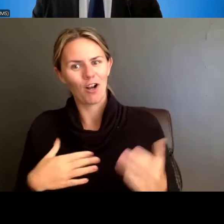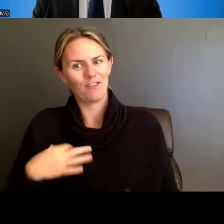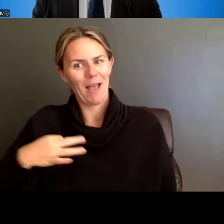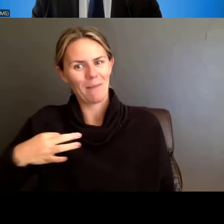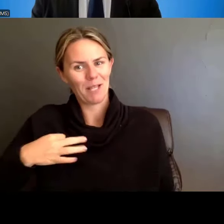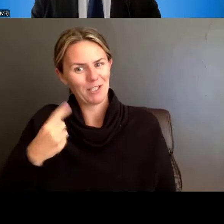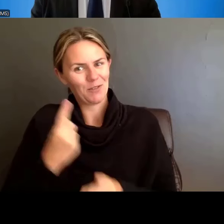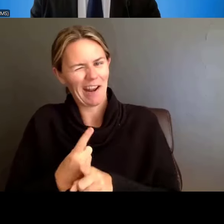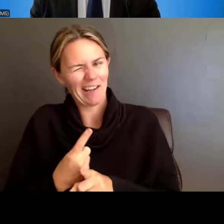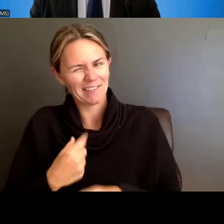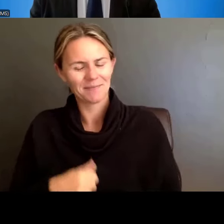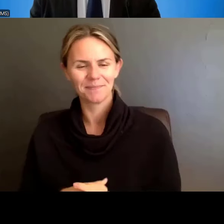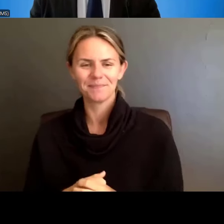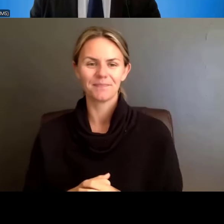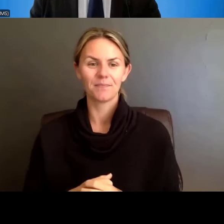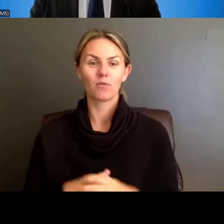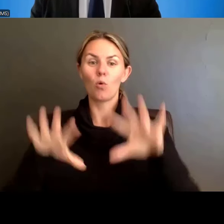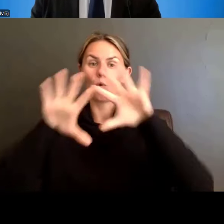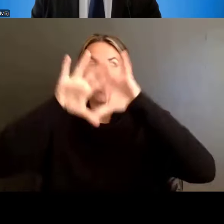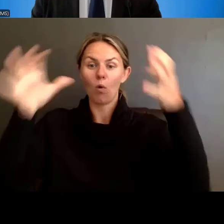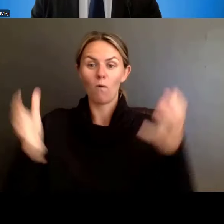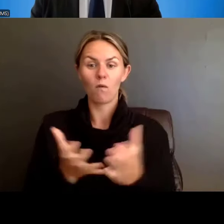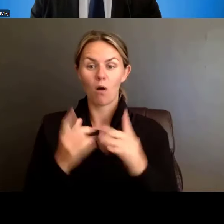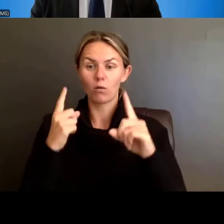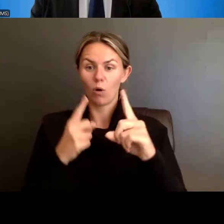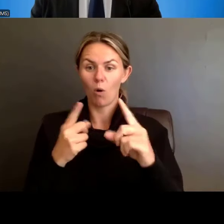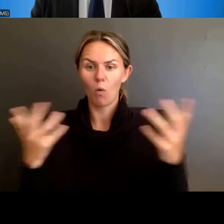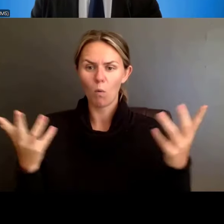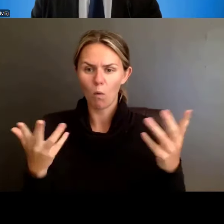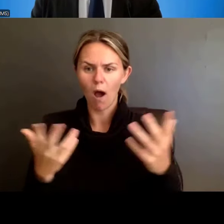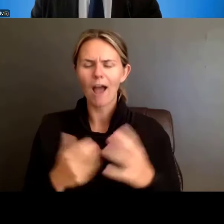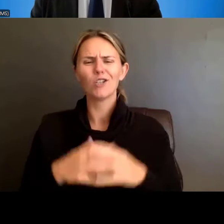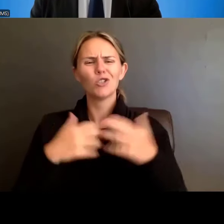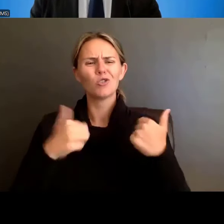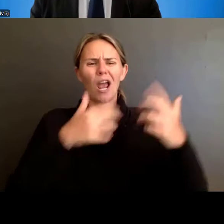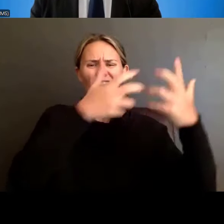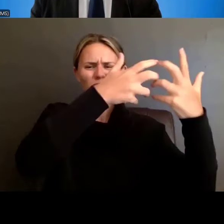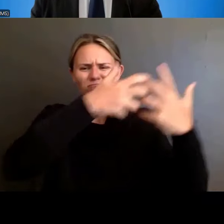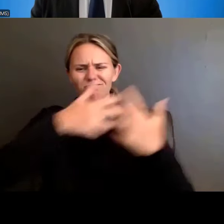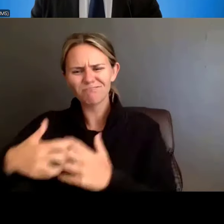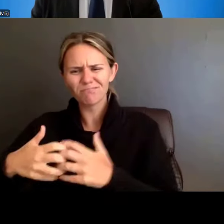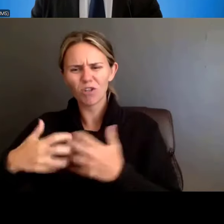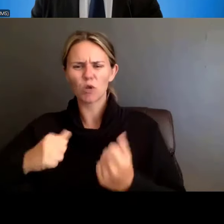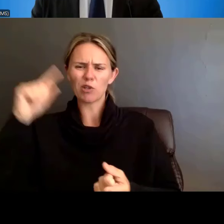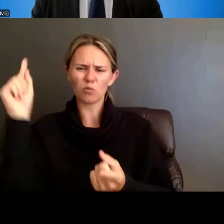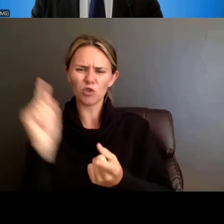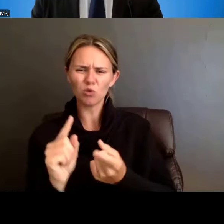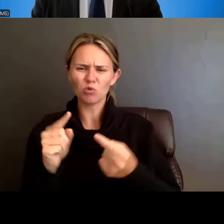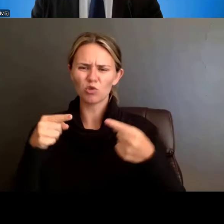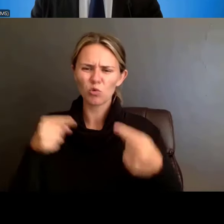So, the overall goal here is to streamline to reduce burden and to promote consistency in what is requested.